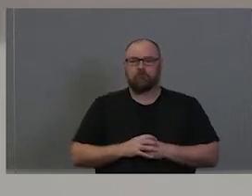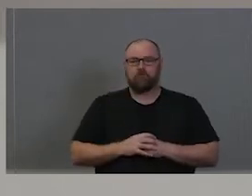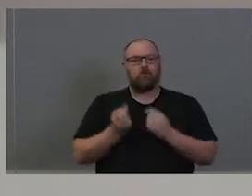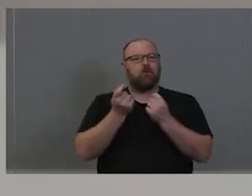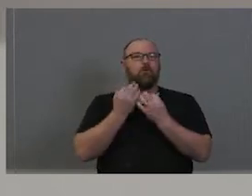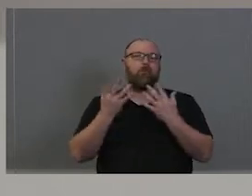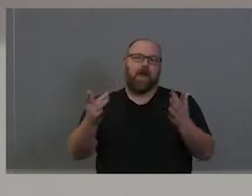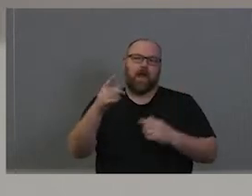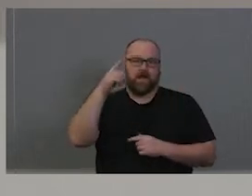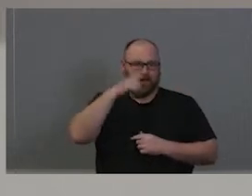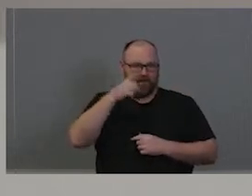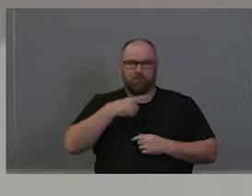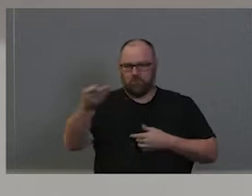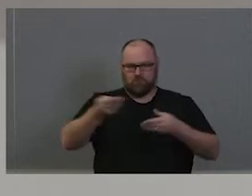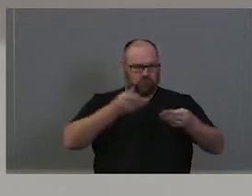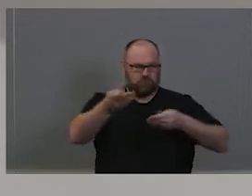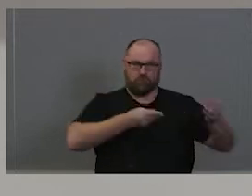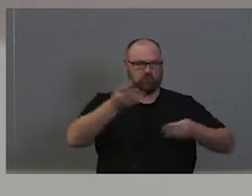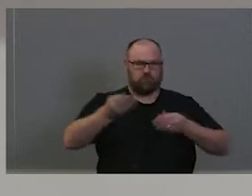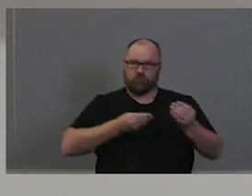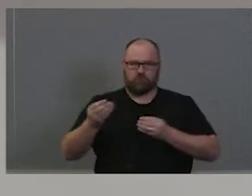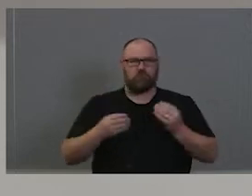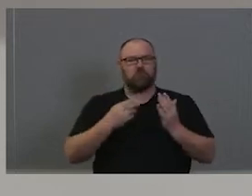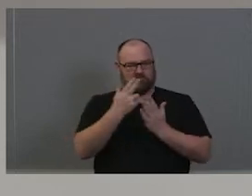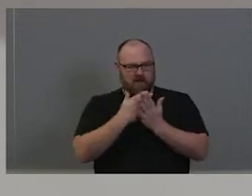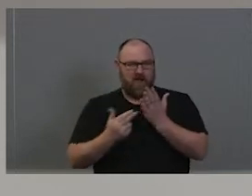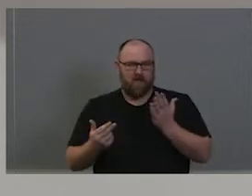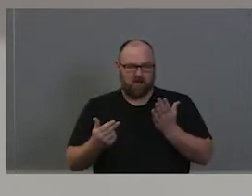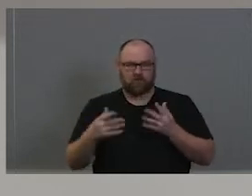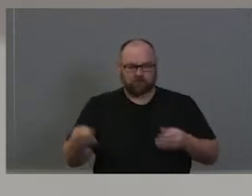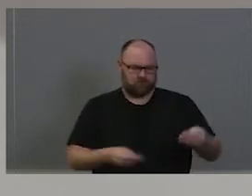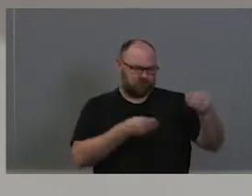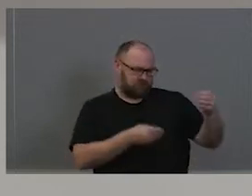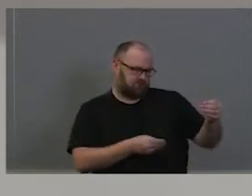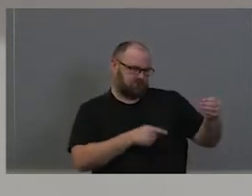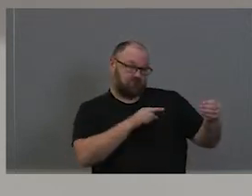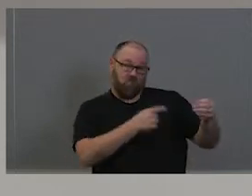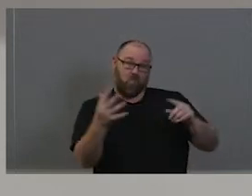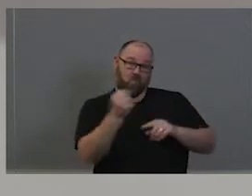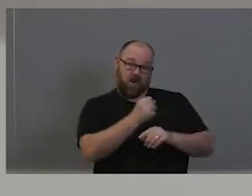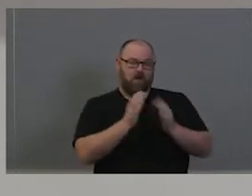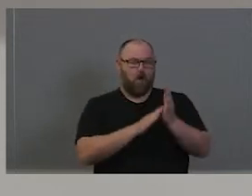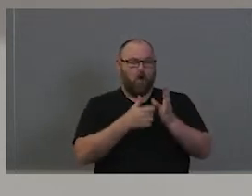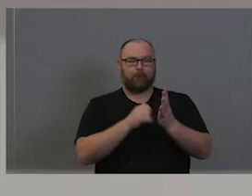submissions for this competition and a bloke called Marshall Claxton, who was a colonial artist